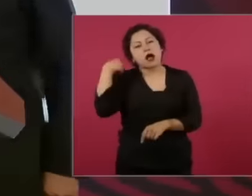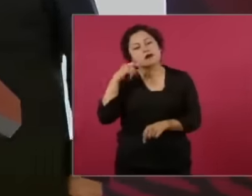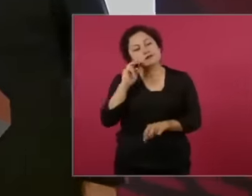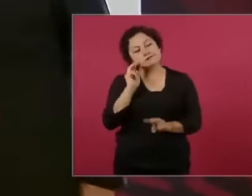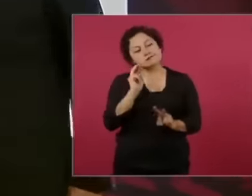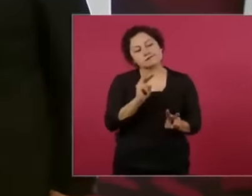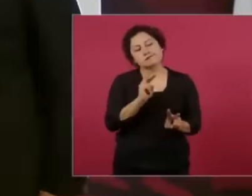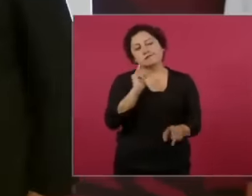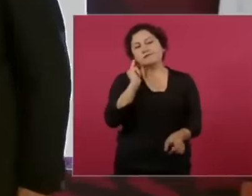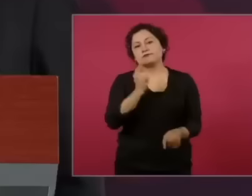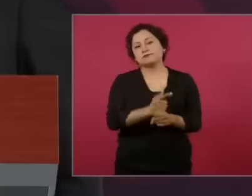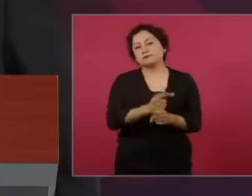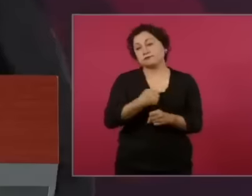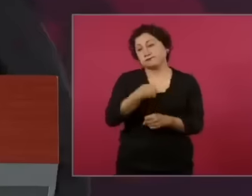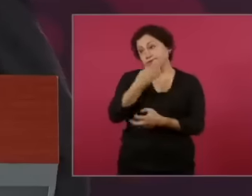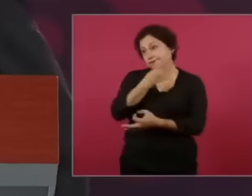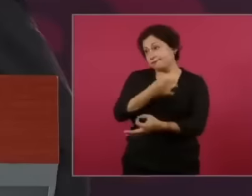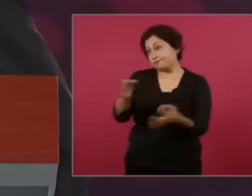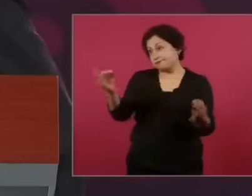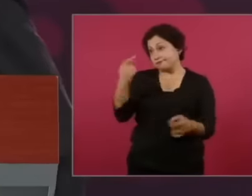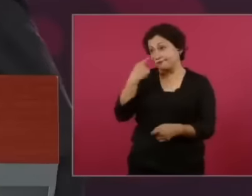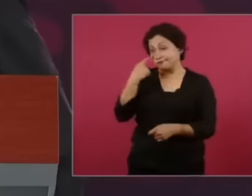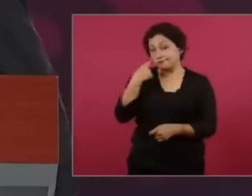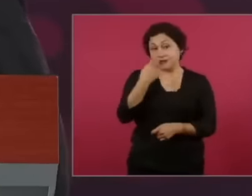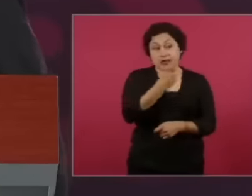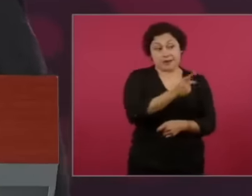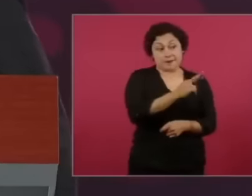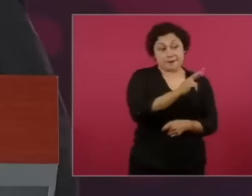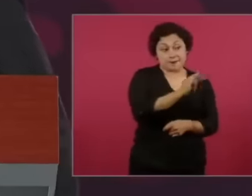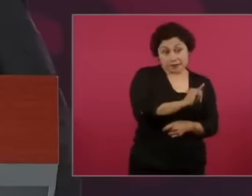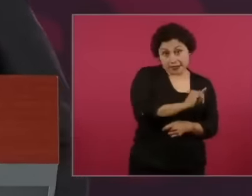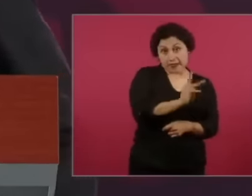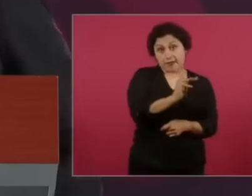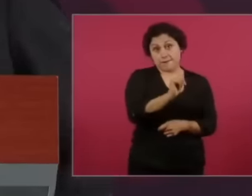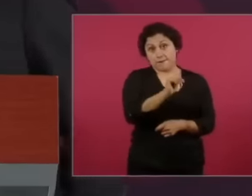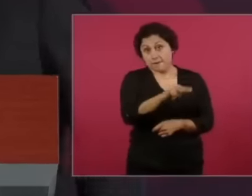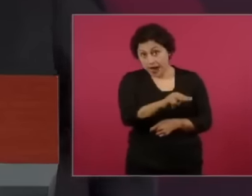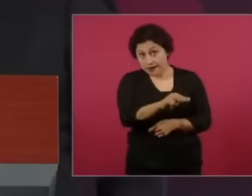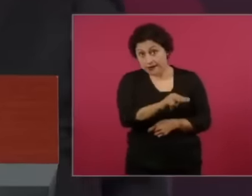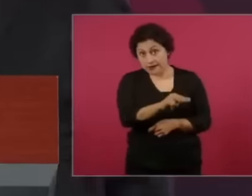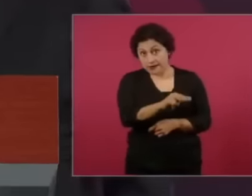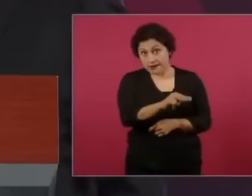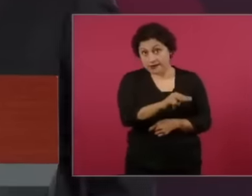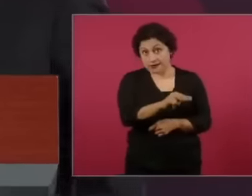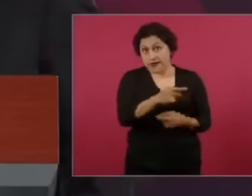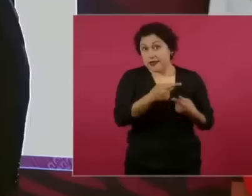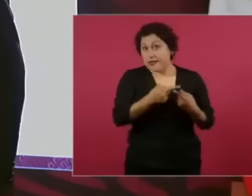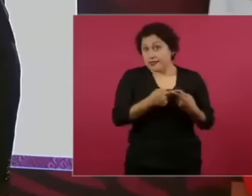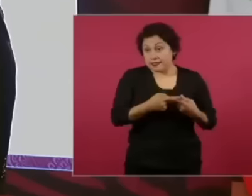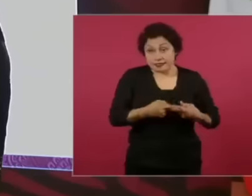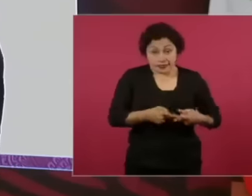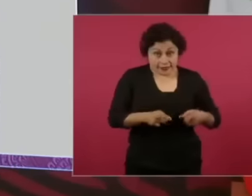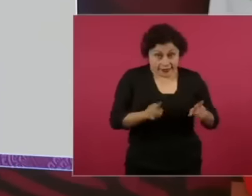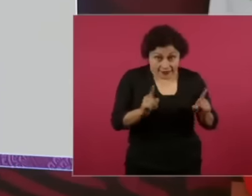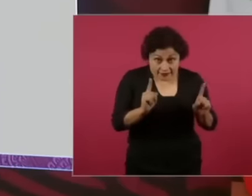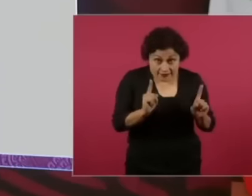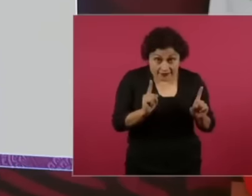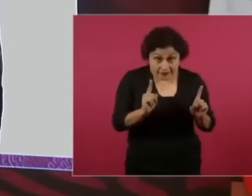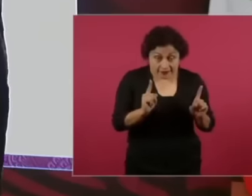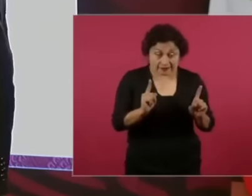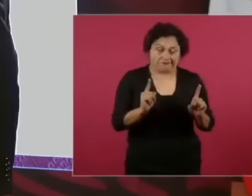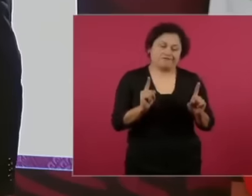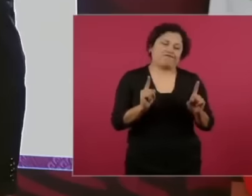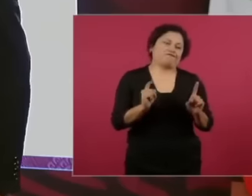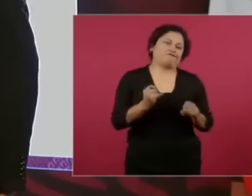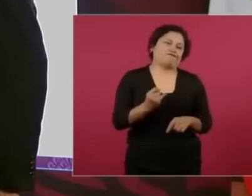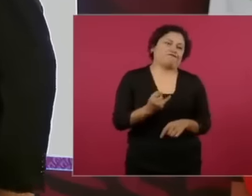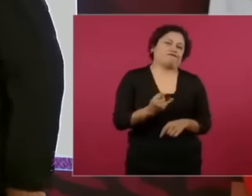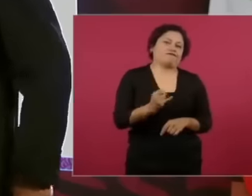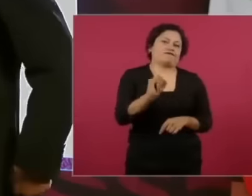difference between the PRI and the bread was like the difference that There was between Coca-Cola and